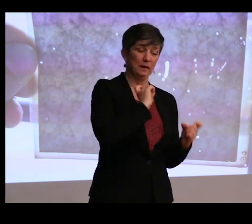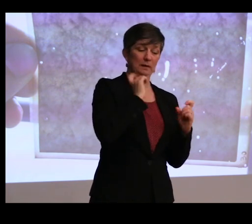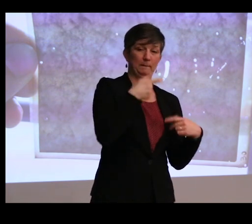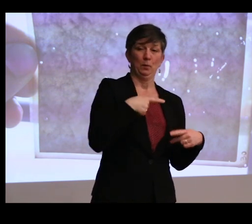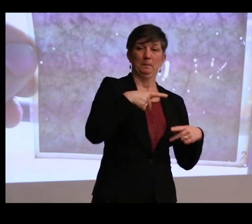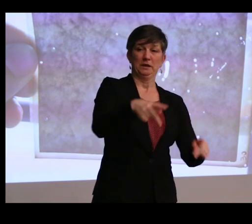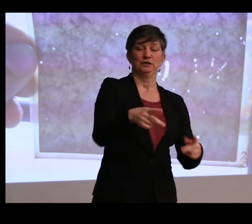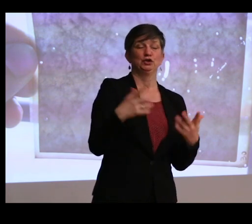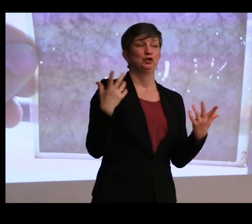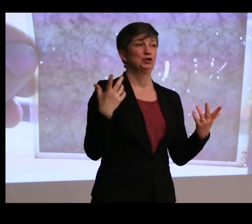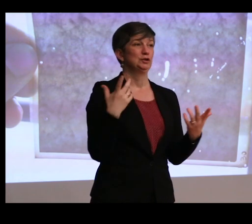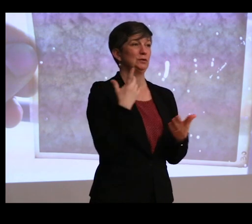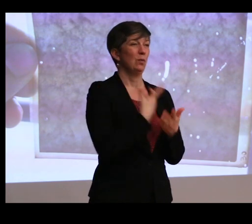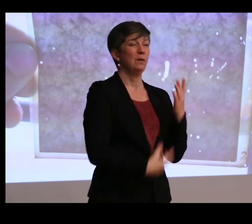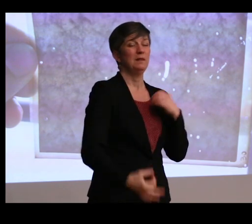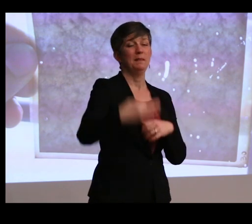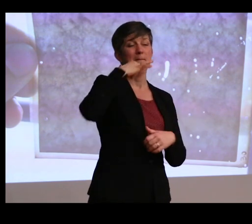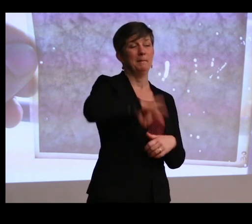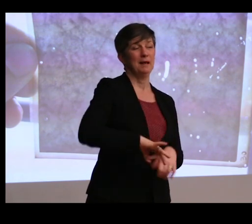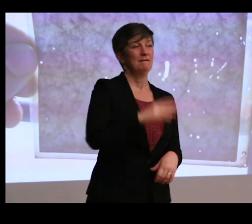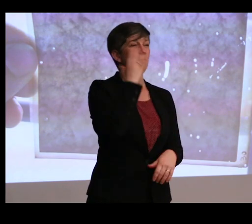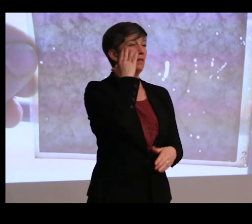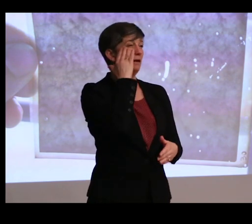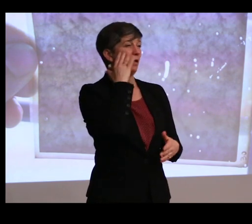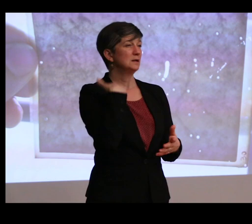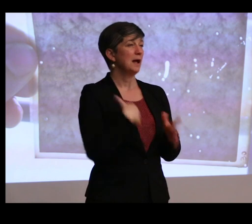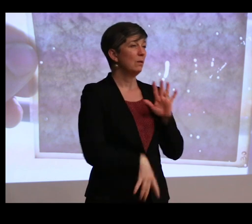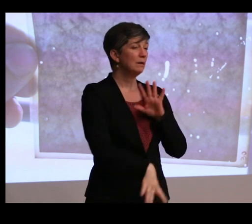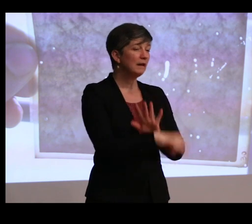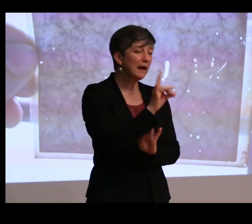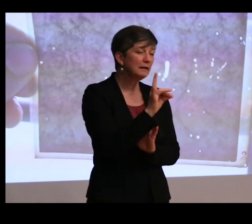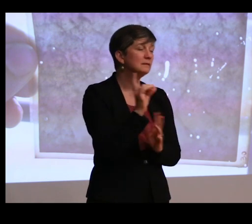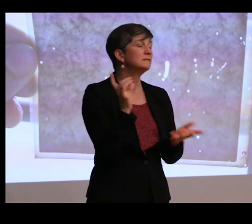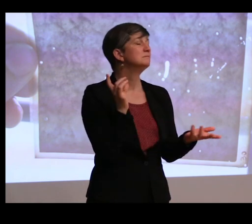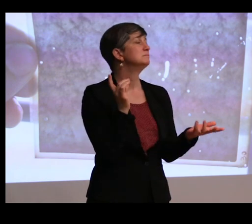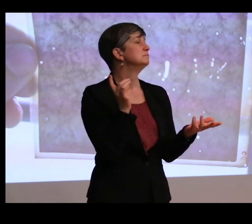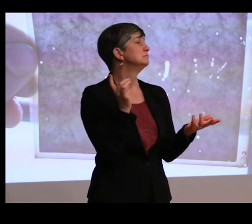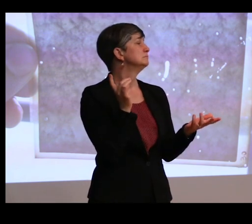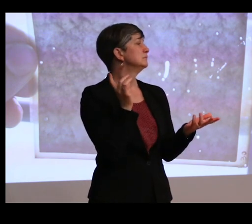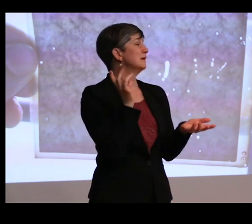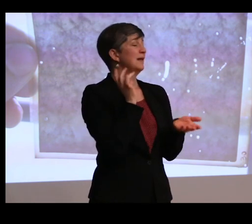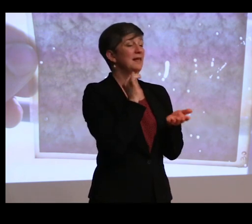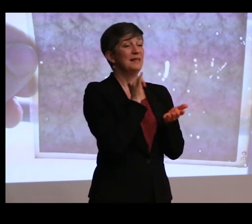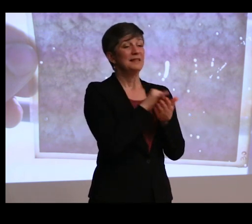And in the end, what is the benefit of the knowledge that I might gain? And I think this is where acknowledging